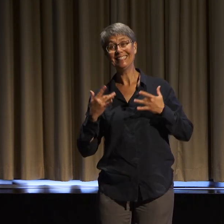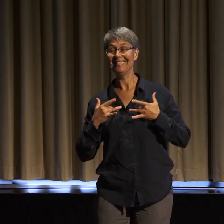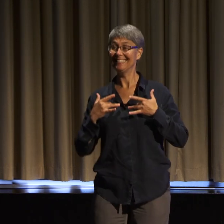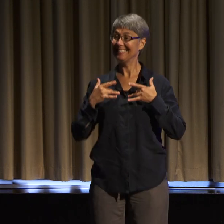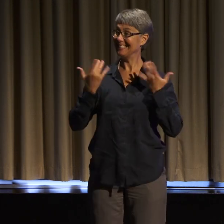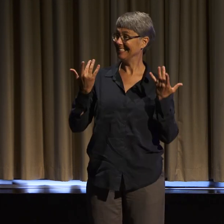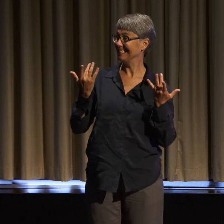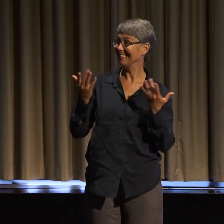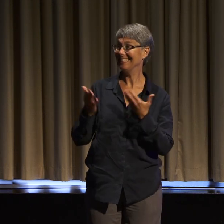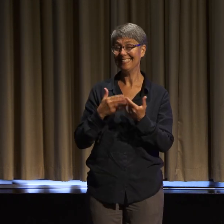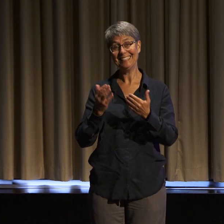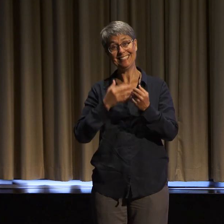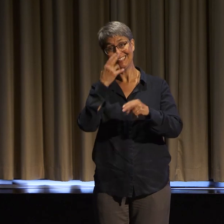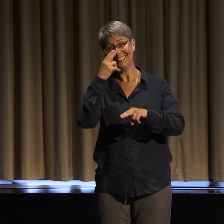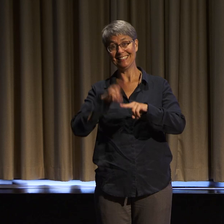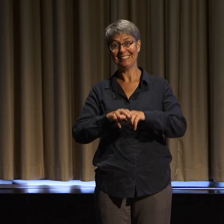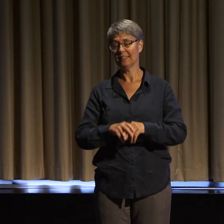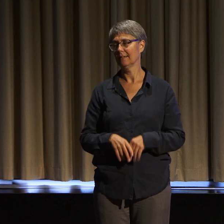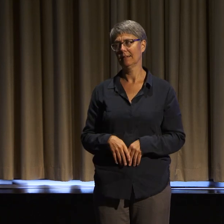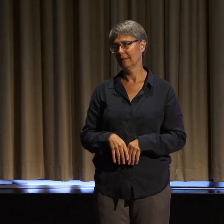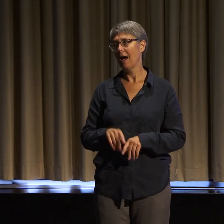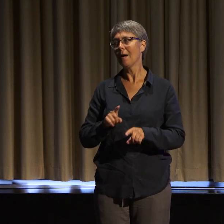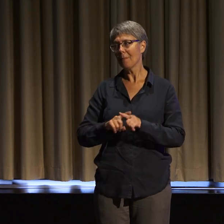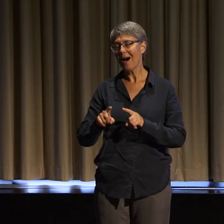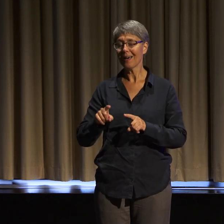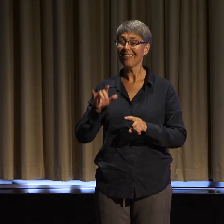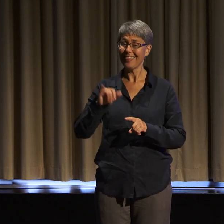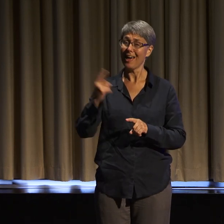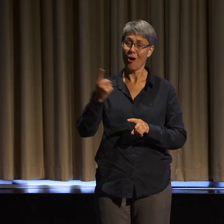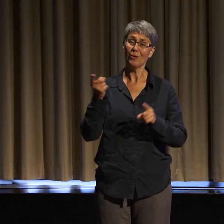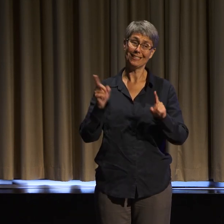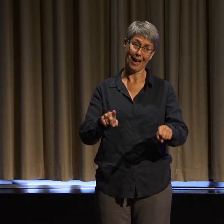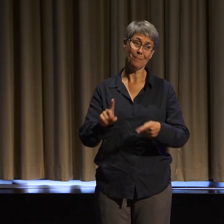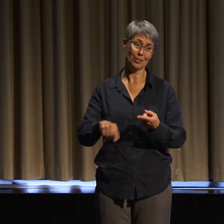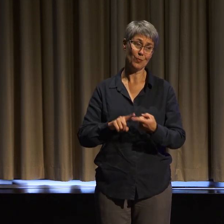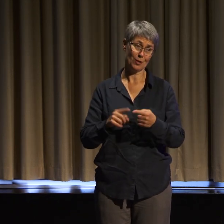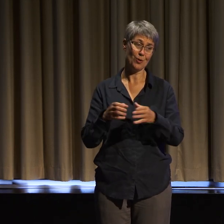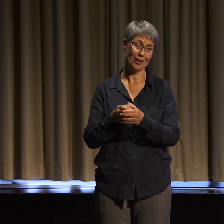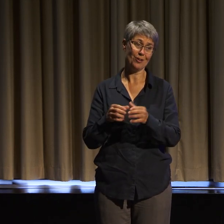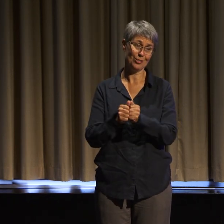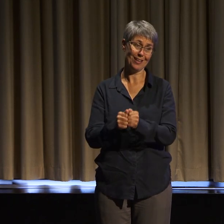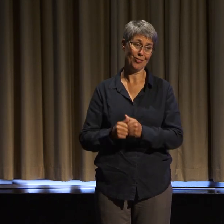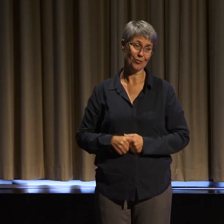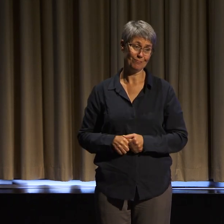when we all come together. Ableism and other systems of oppression and violence